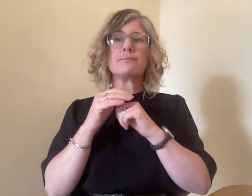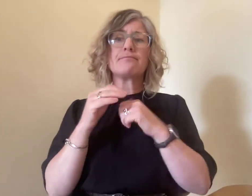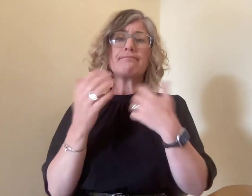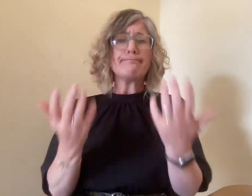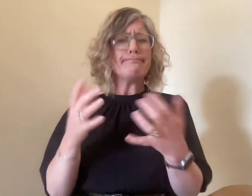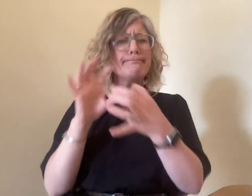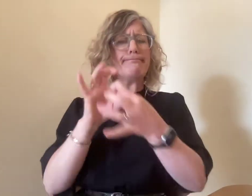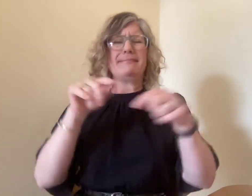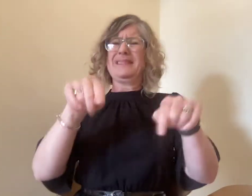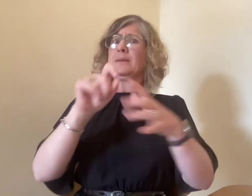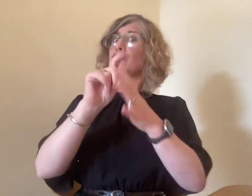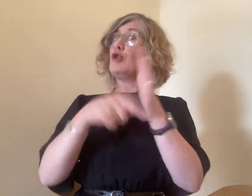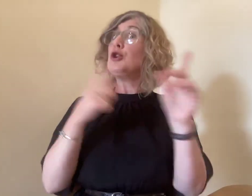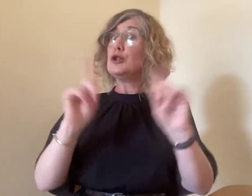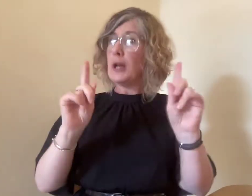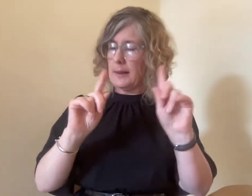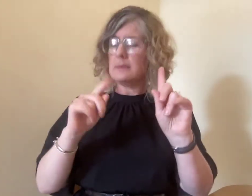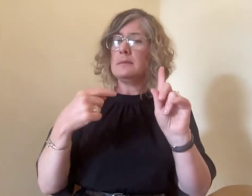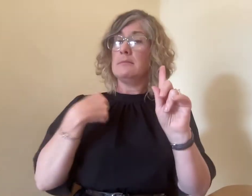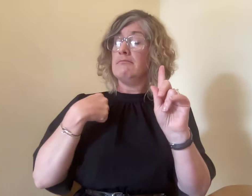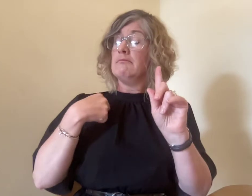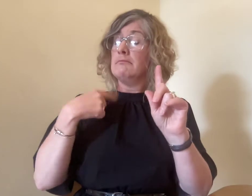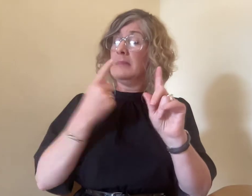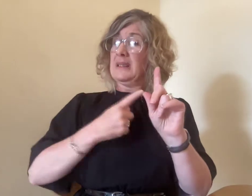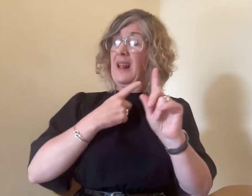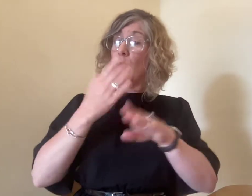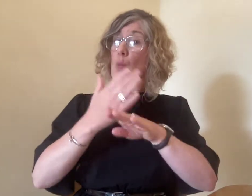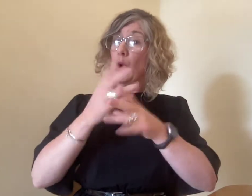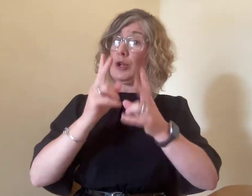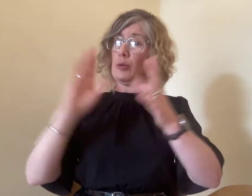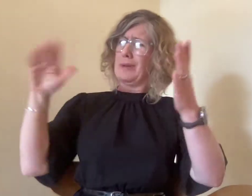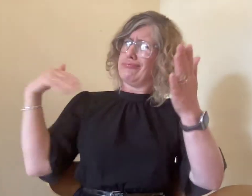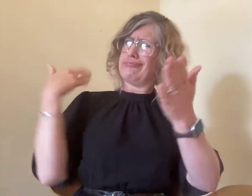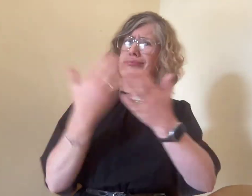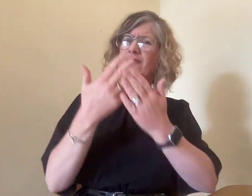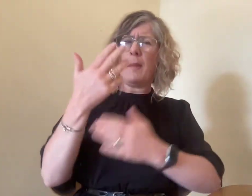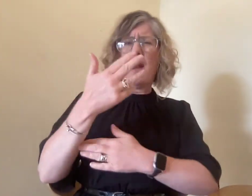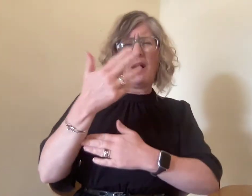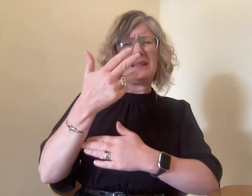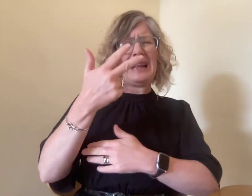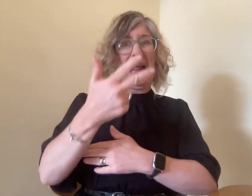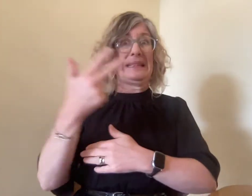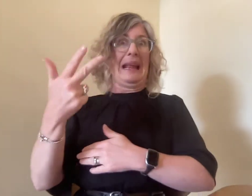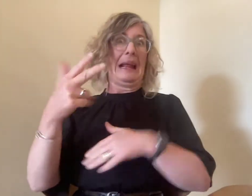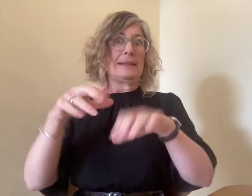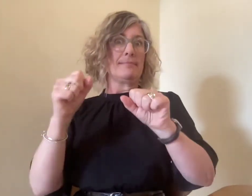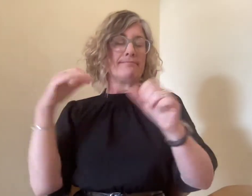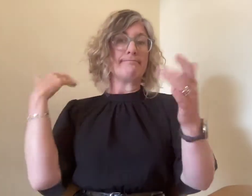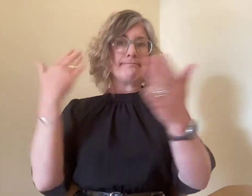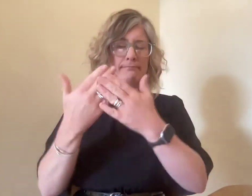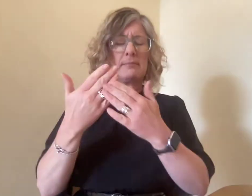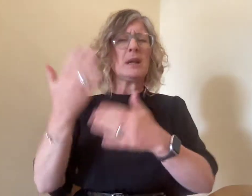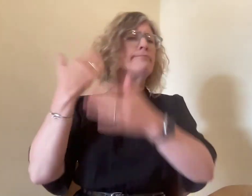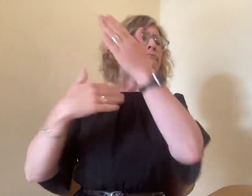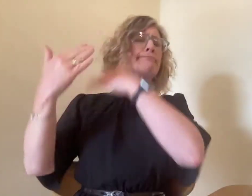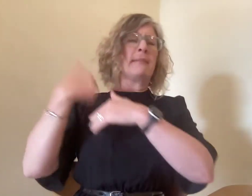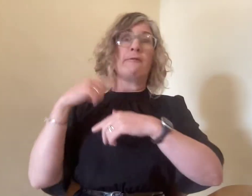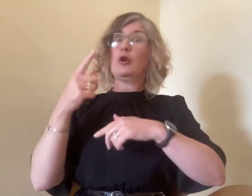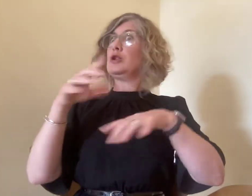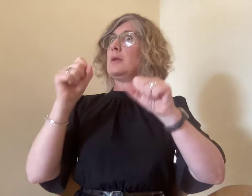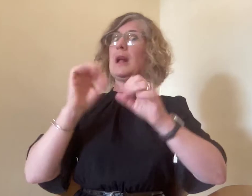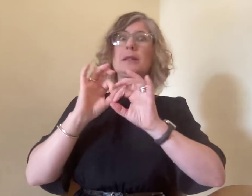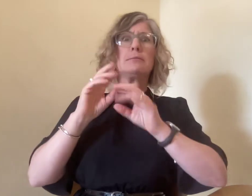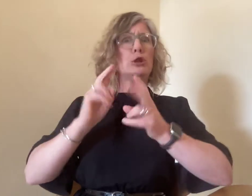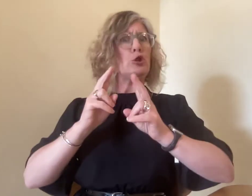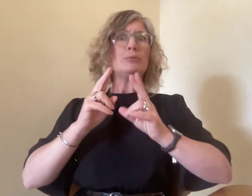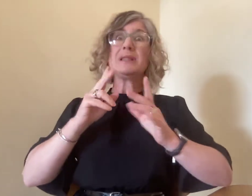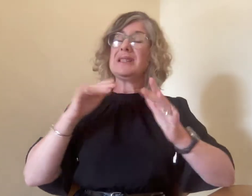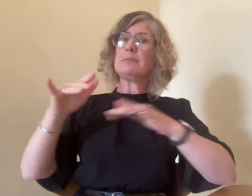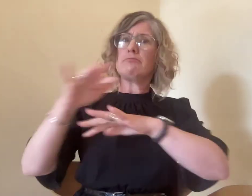I have been a practising sign language interpreter since 1988. In my early years as an interpreter,